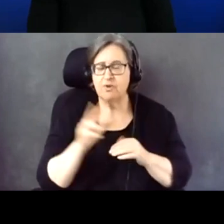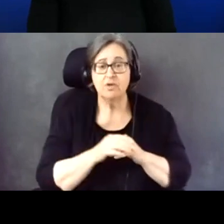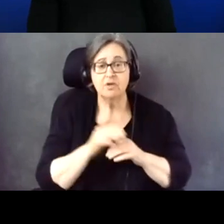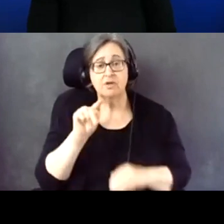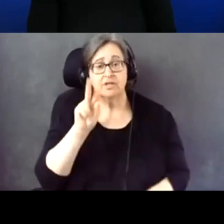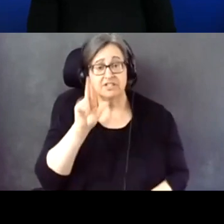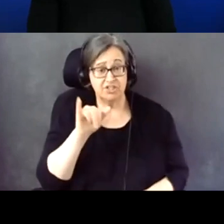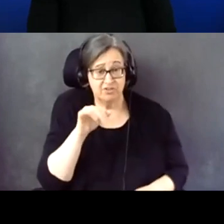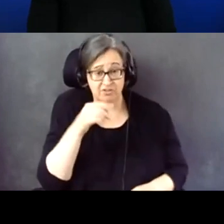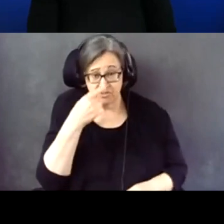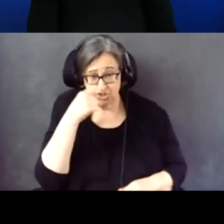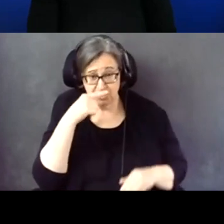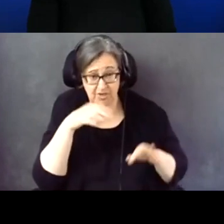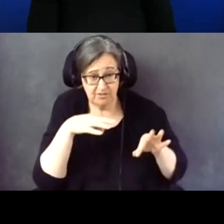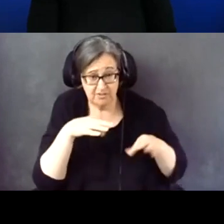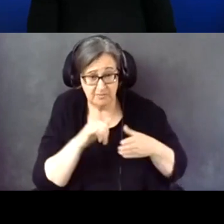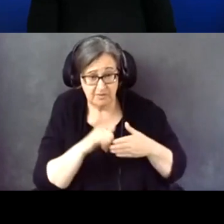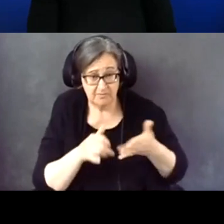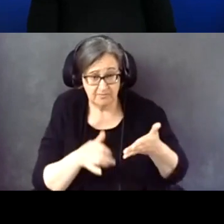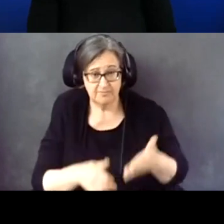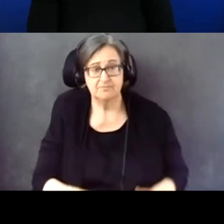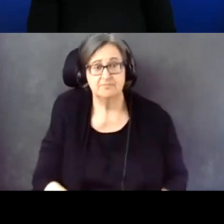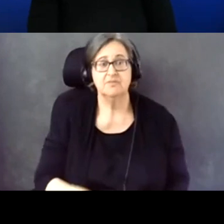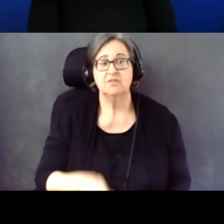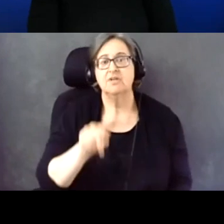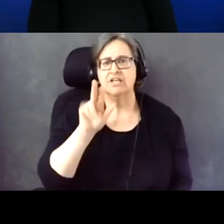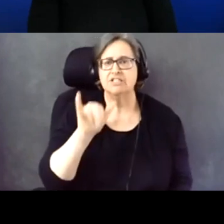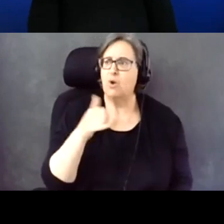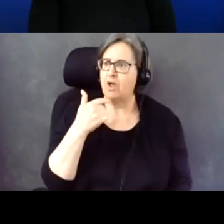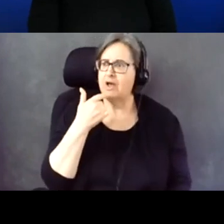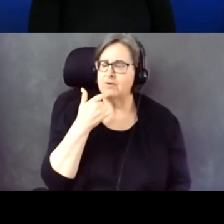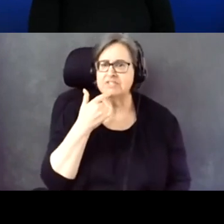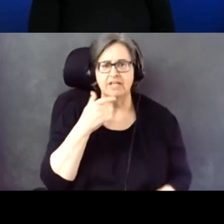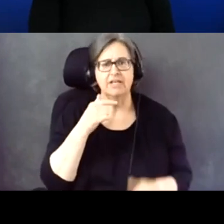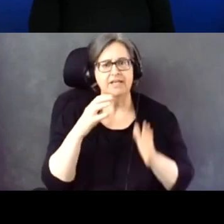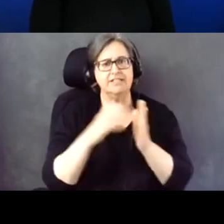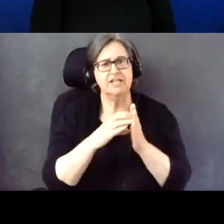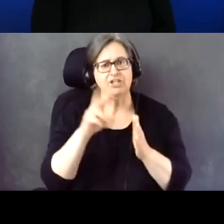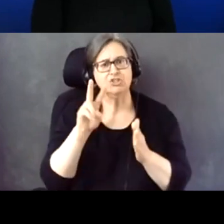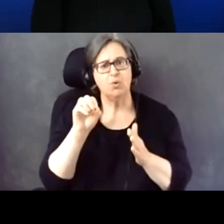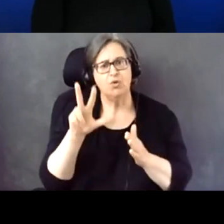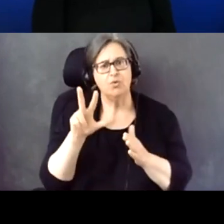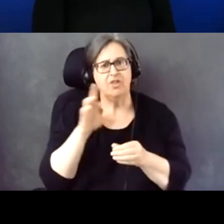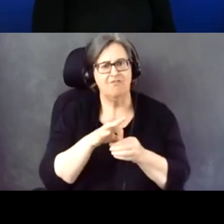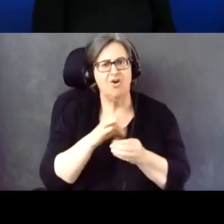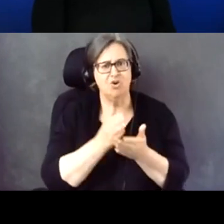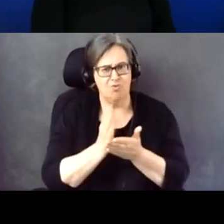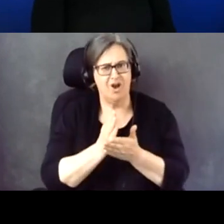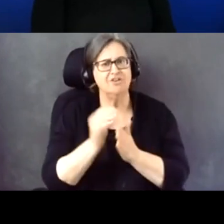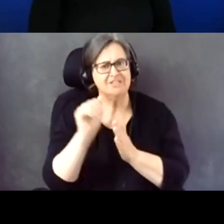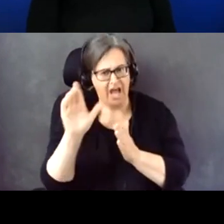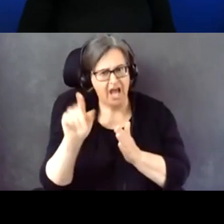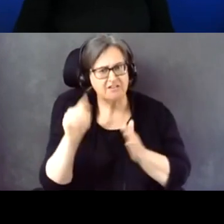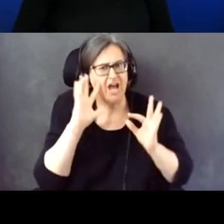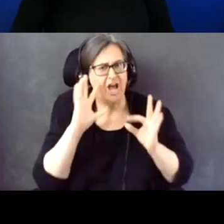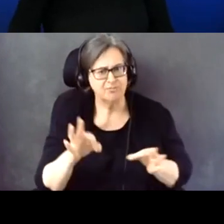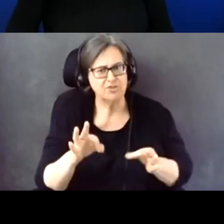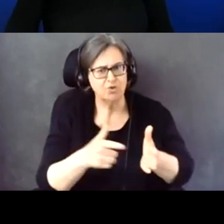I would say section 203 for the Voting Rights Act would require the